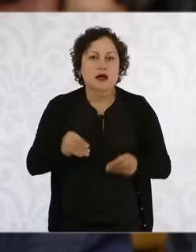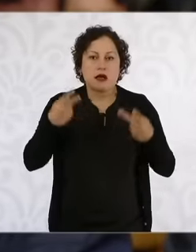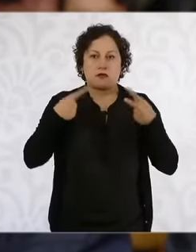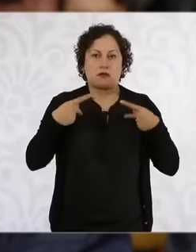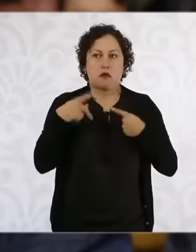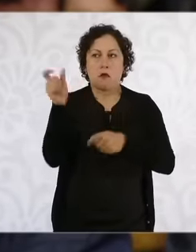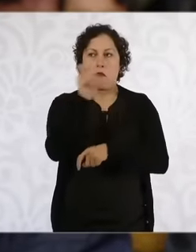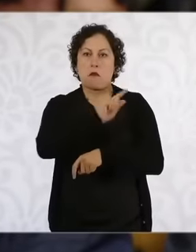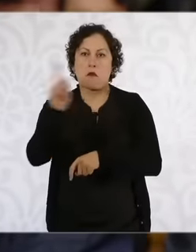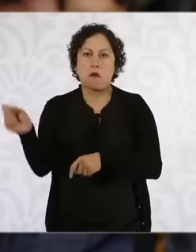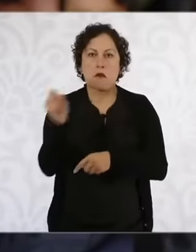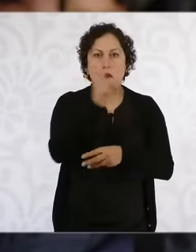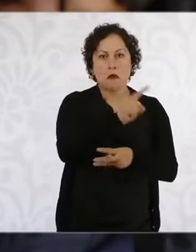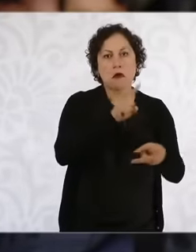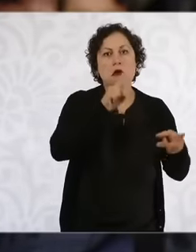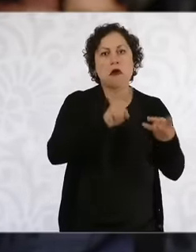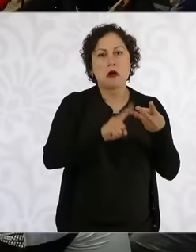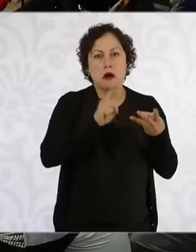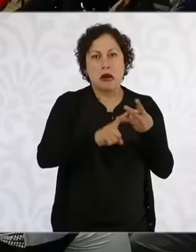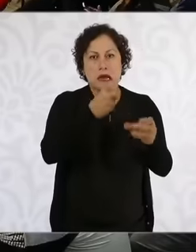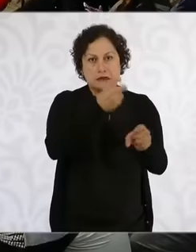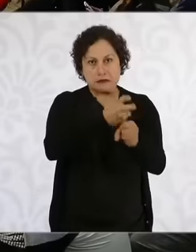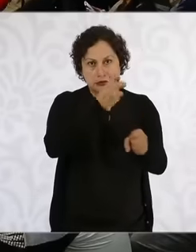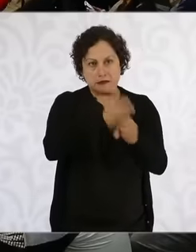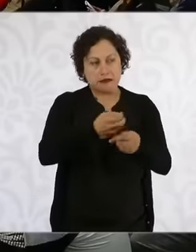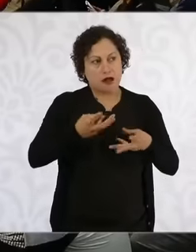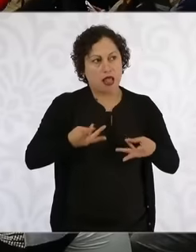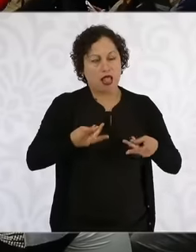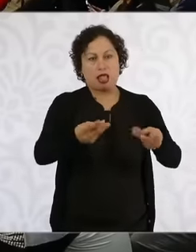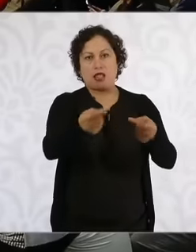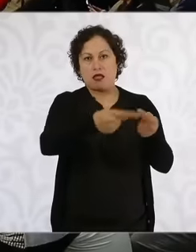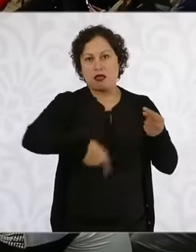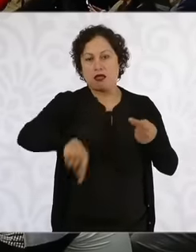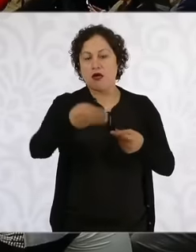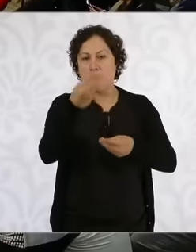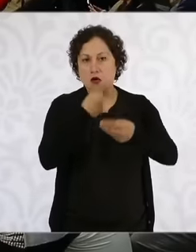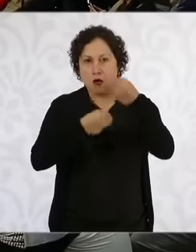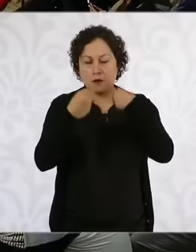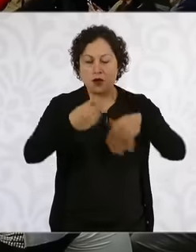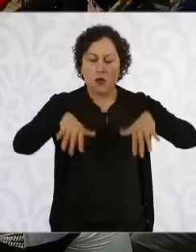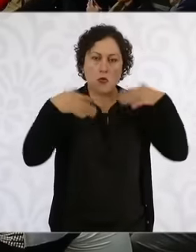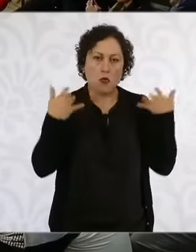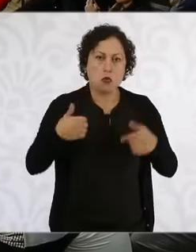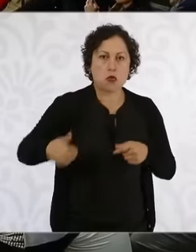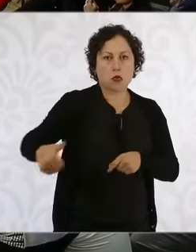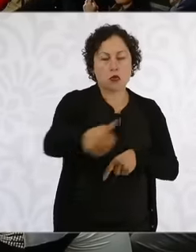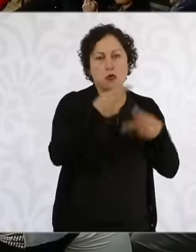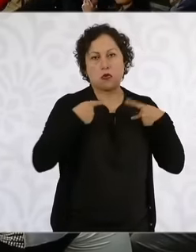a menu that exceeds 8,000 pesos per person Daniel Cibaja was a local deputy who approved the